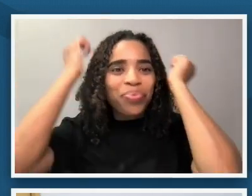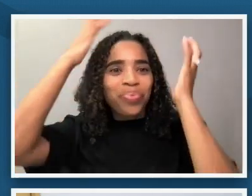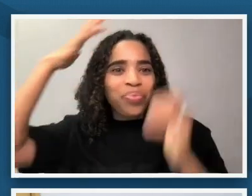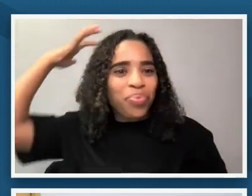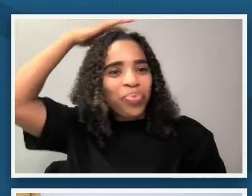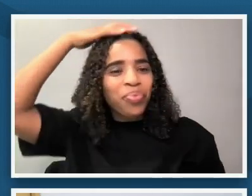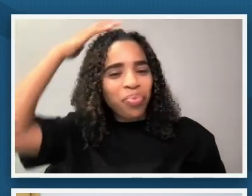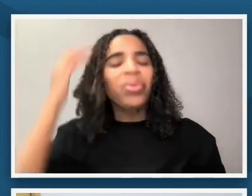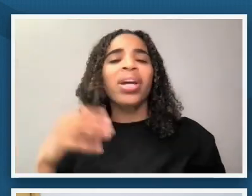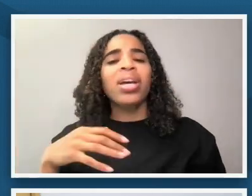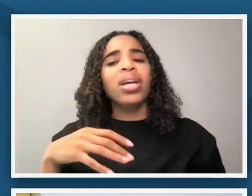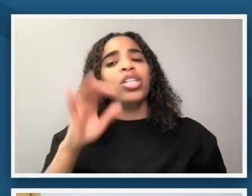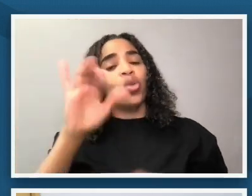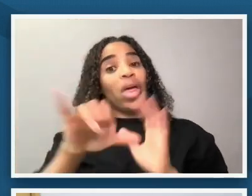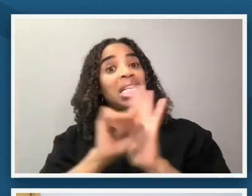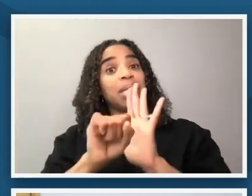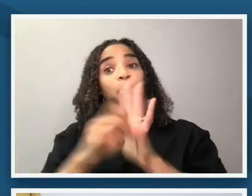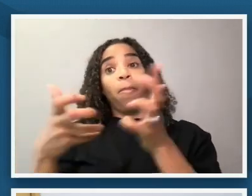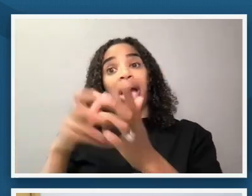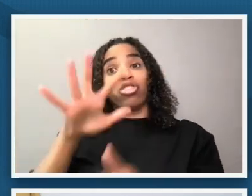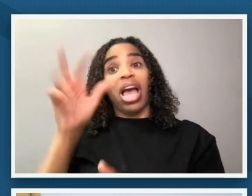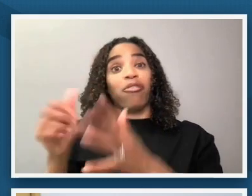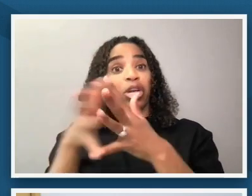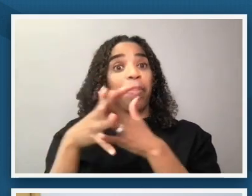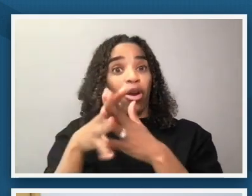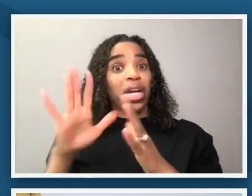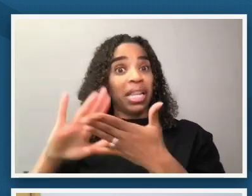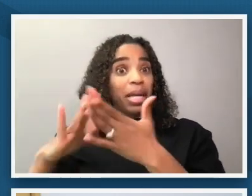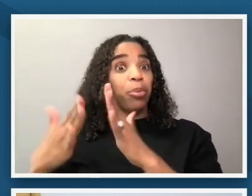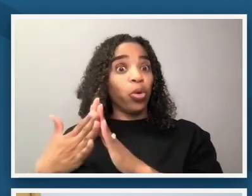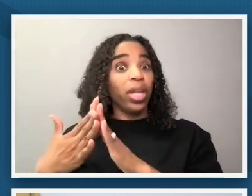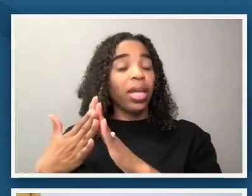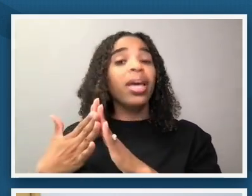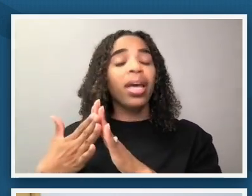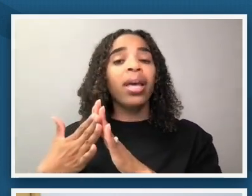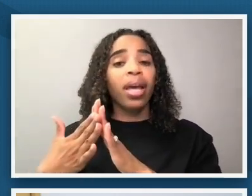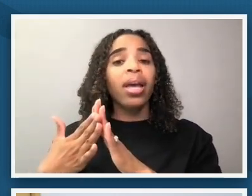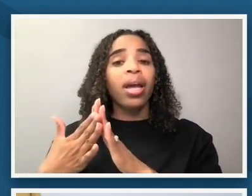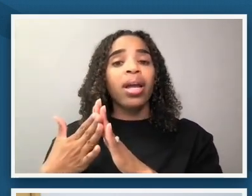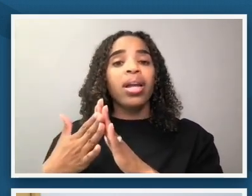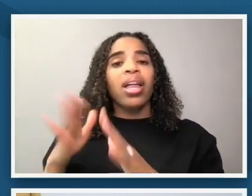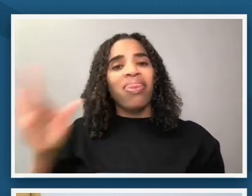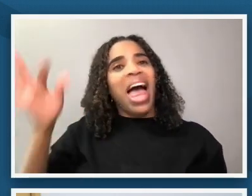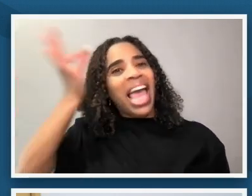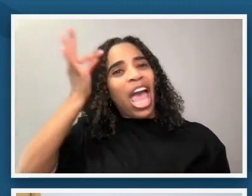a symbol in african american community and african american